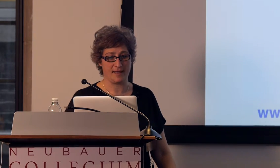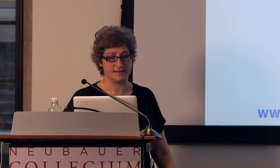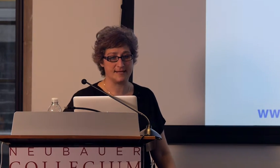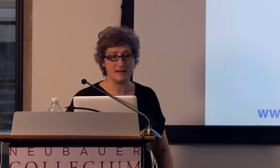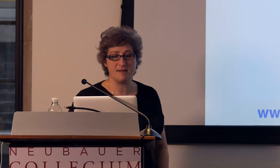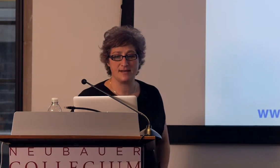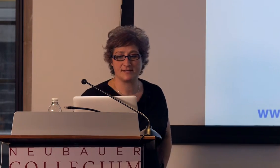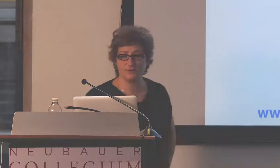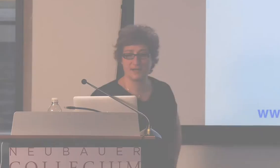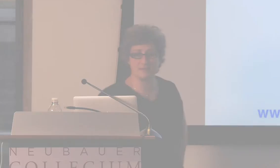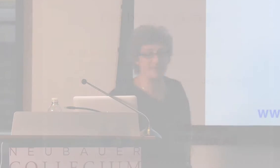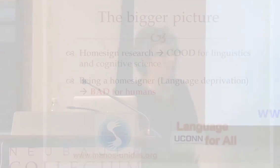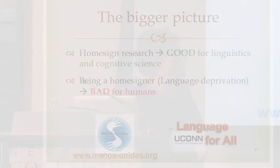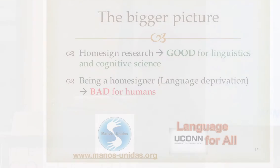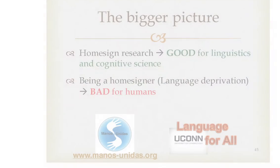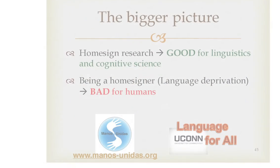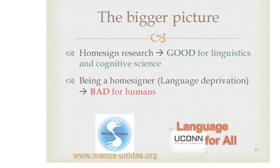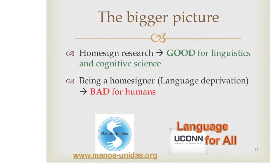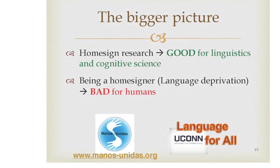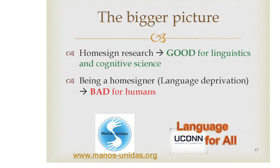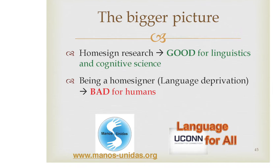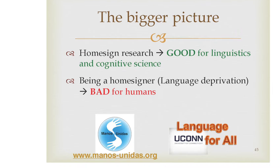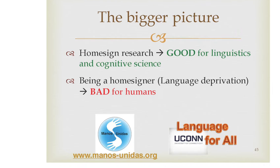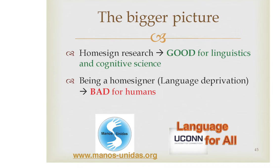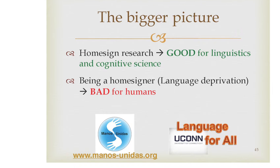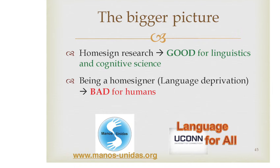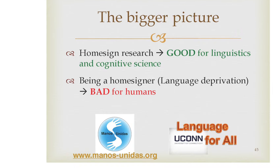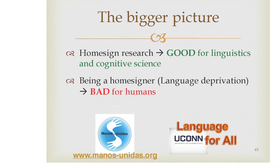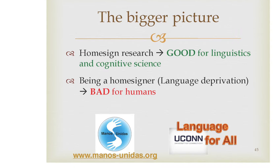Okay, let's take a minute to look at the bigger picture here.